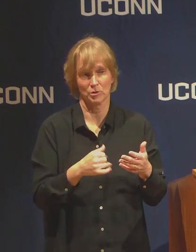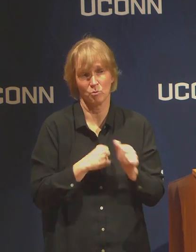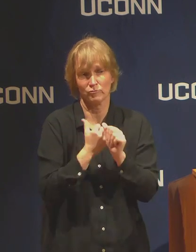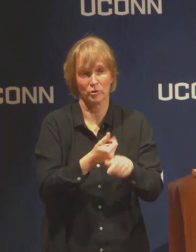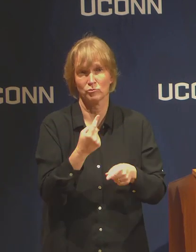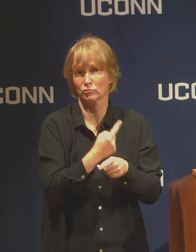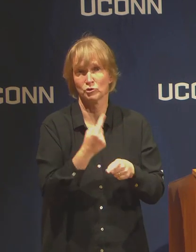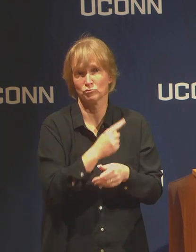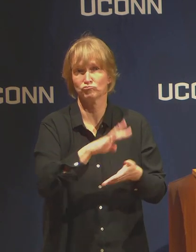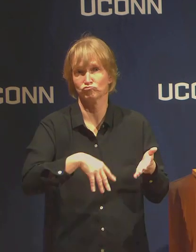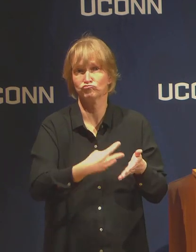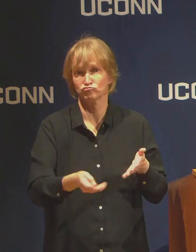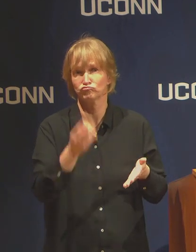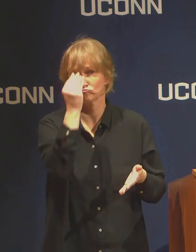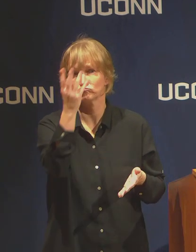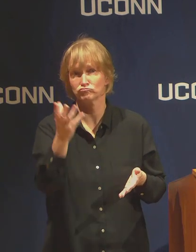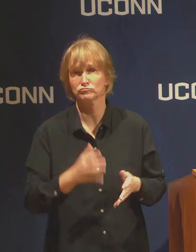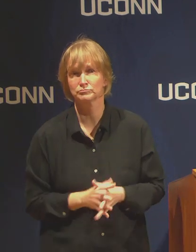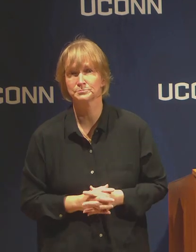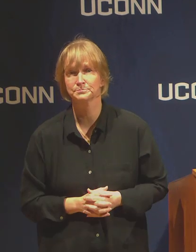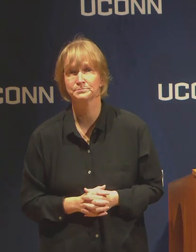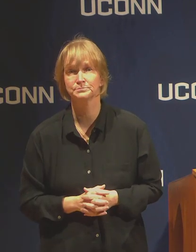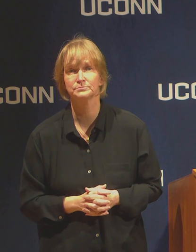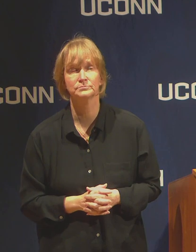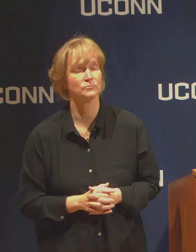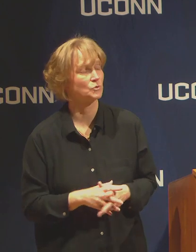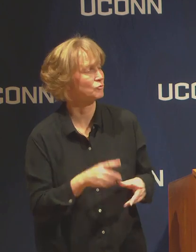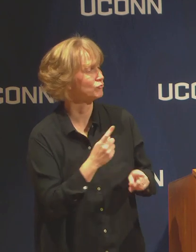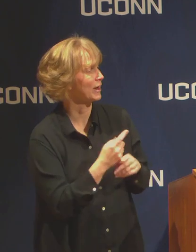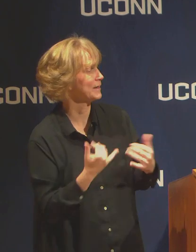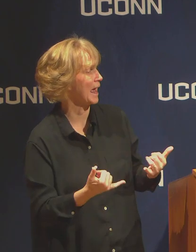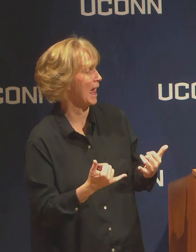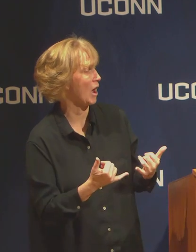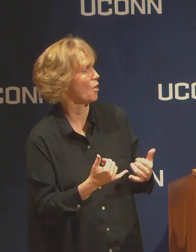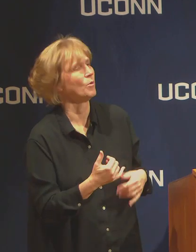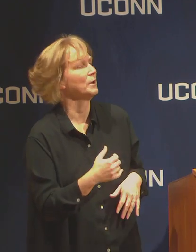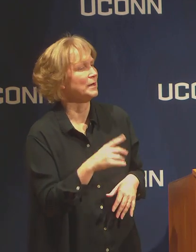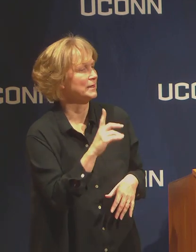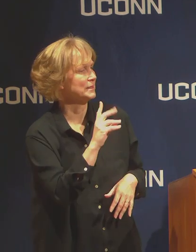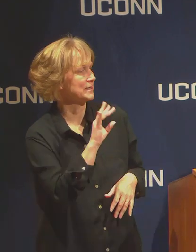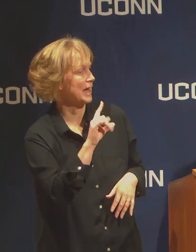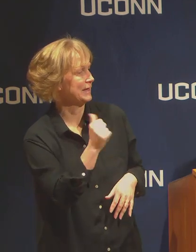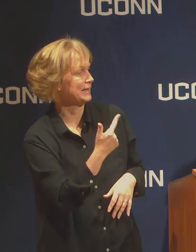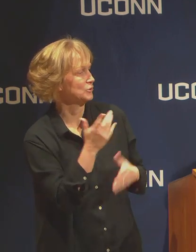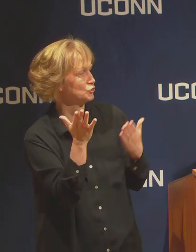What is the current status with dining services and dining services staff?